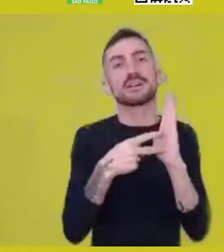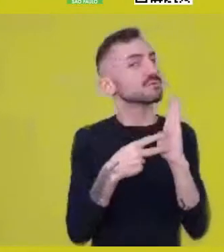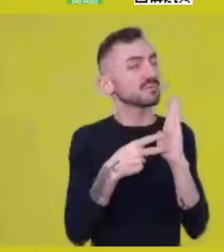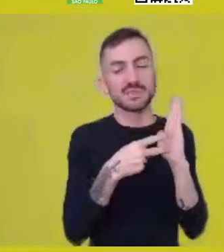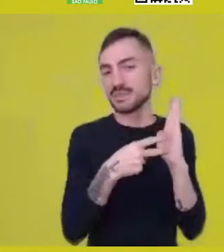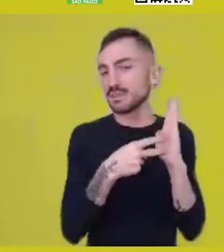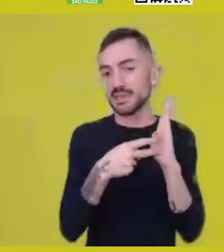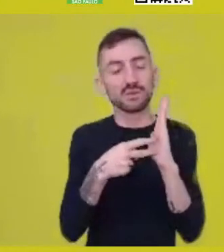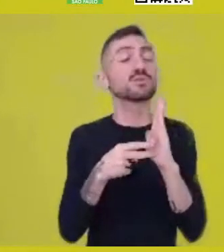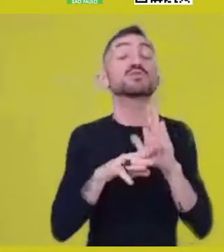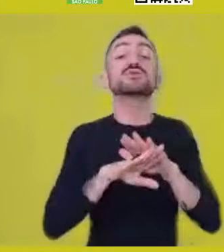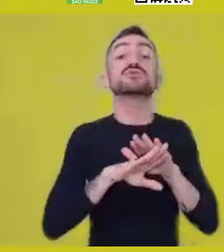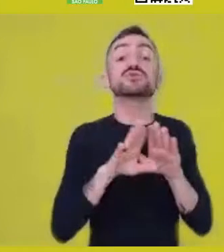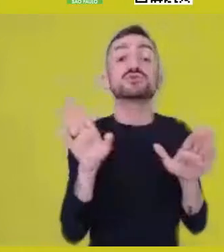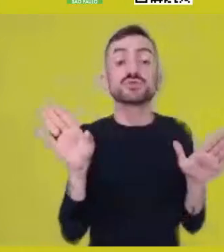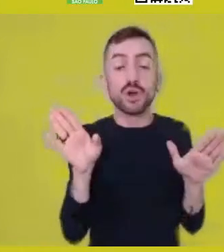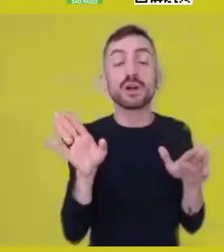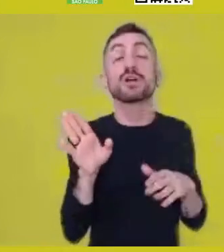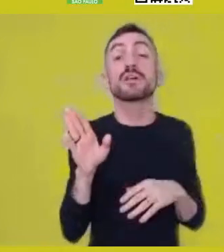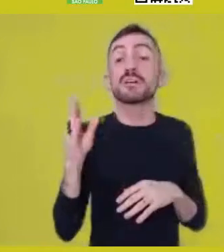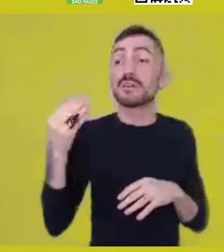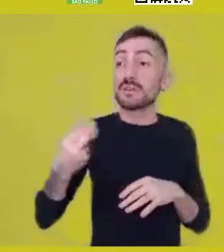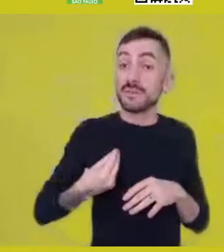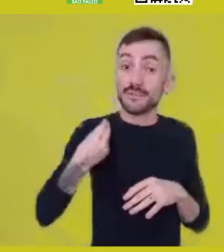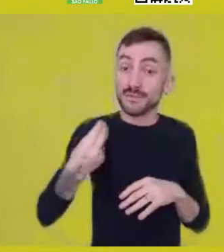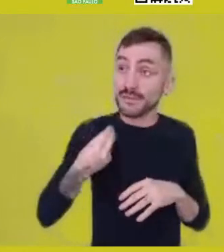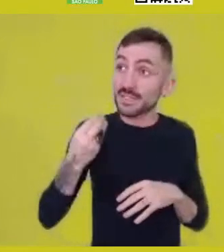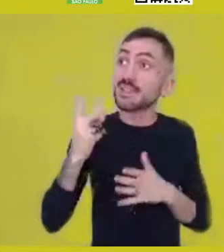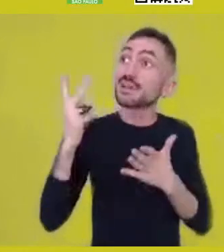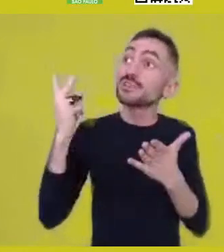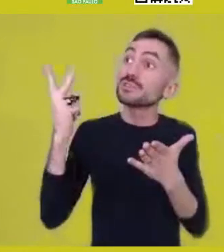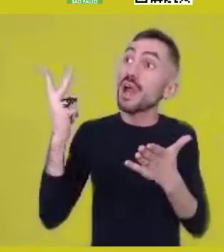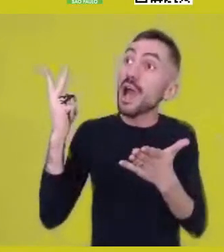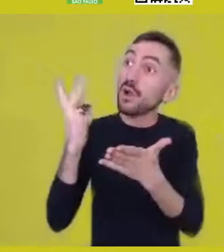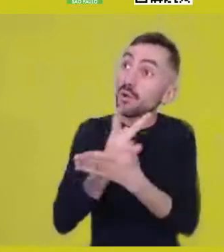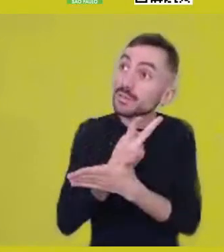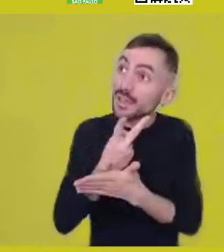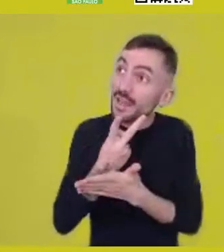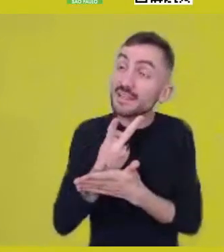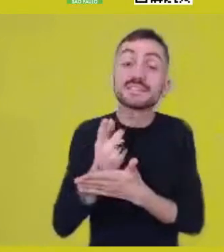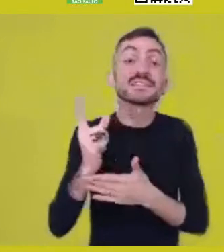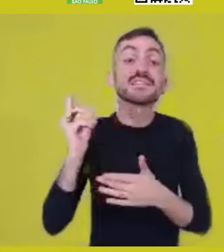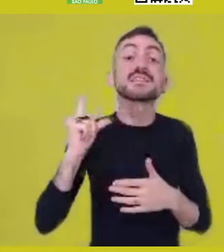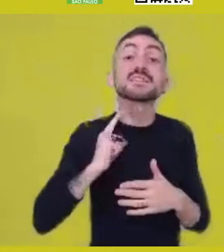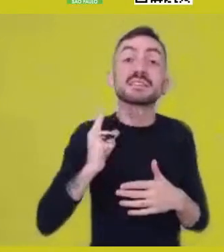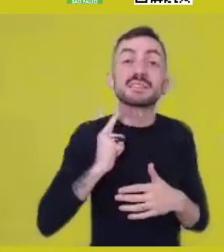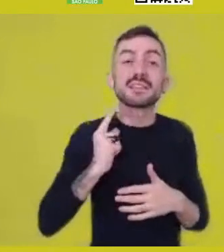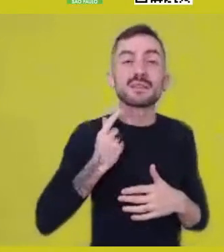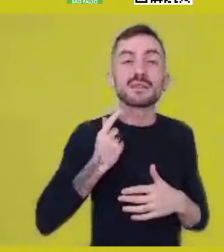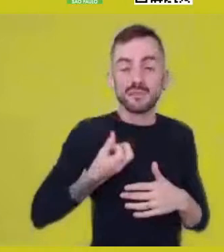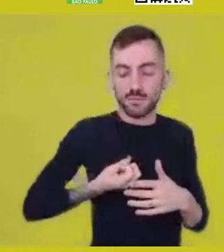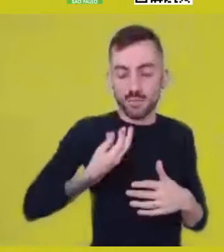from life, a philosophic poetic from life